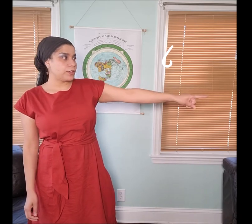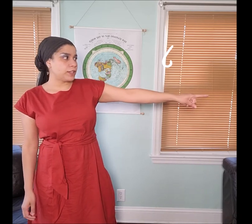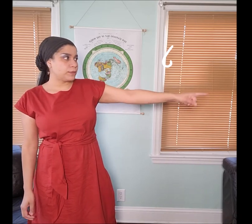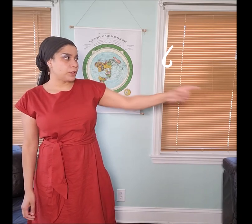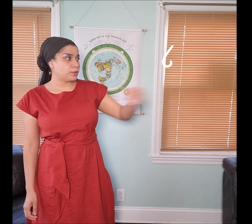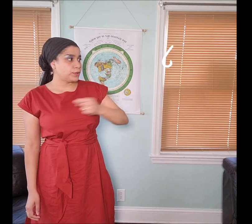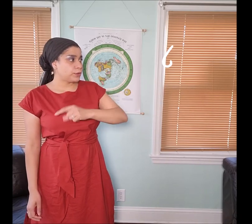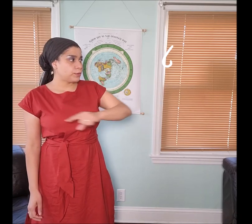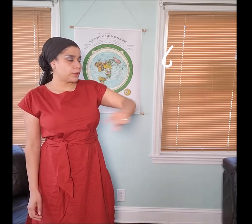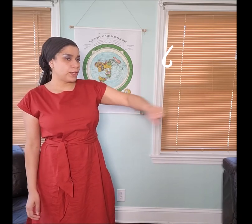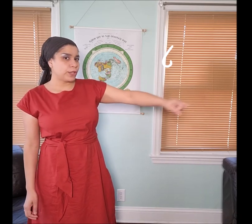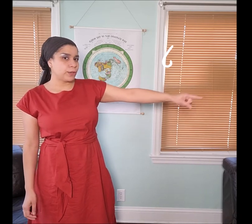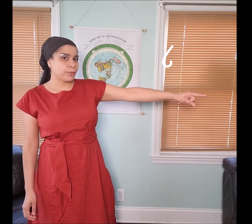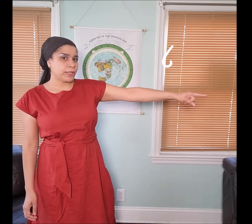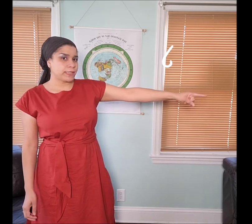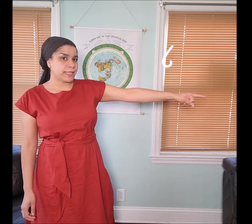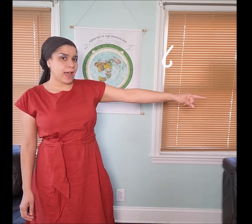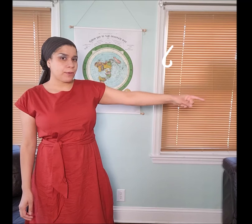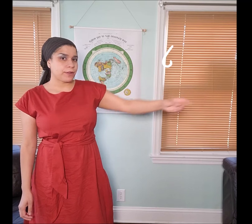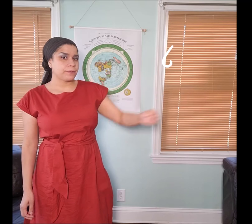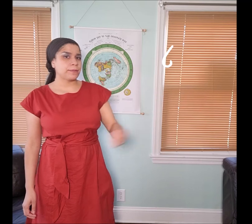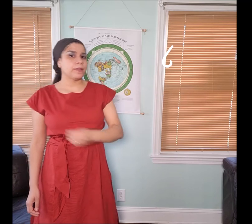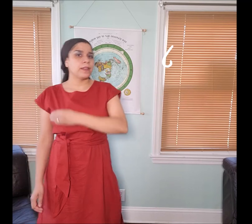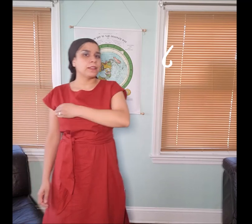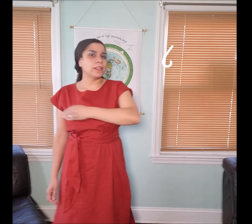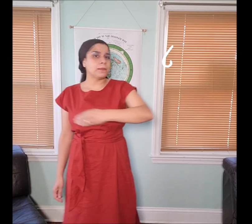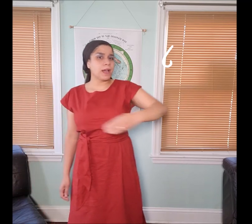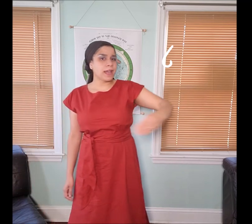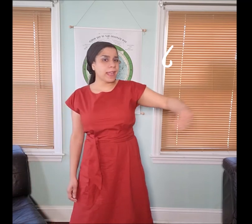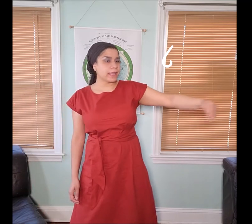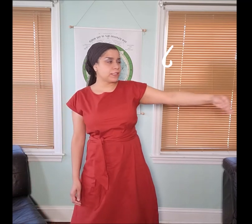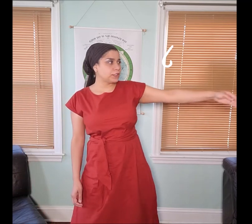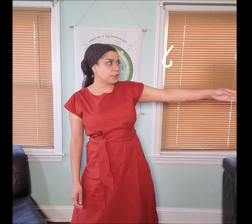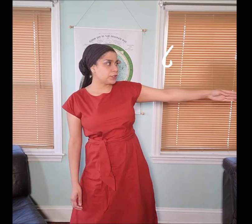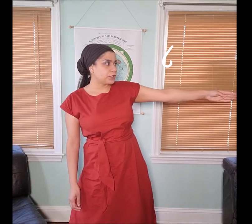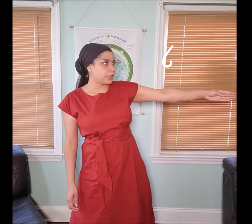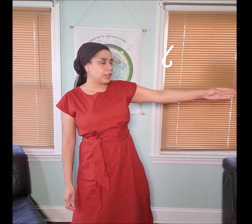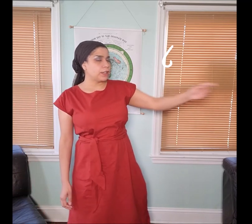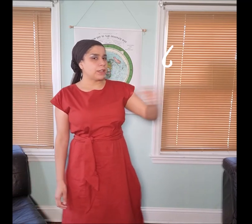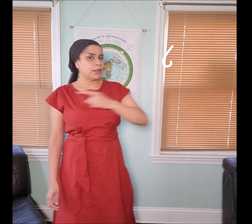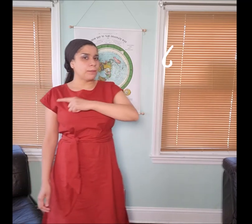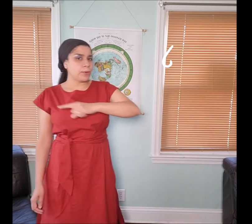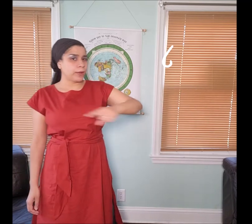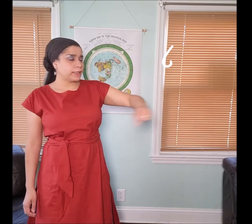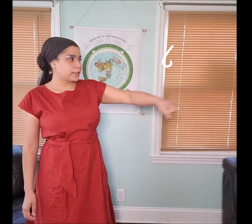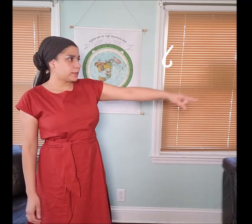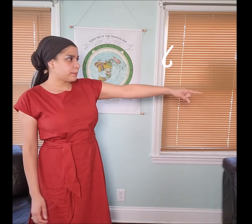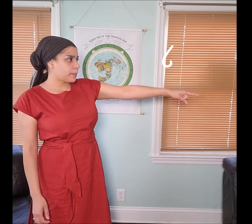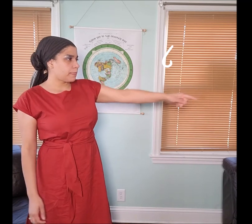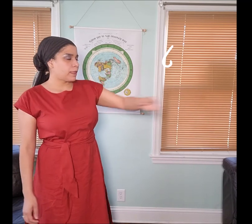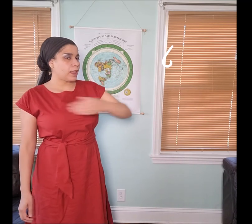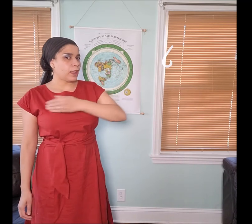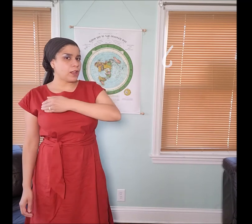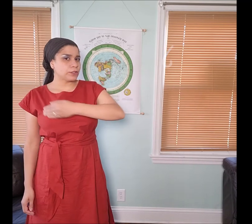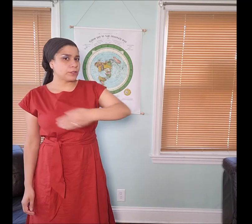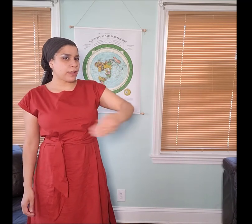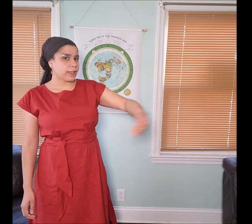tell them to "go to", you're pointing that way. The “lamad” hand gesture points, it also directs.